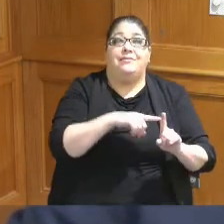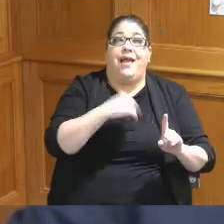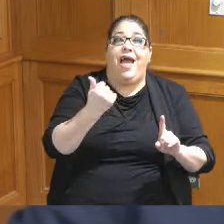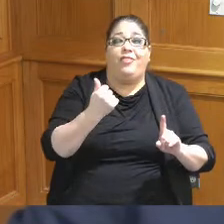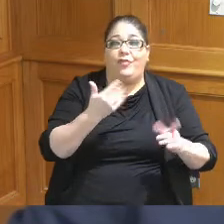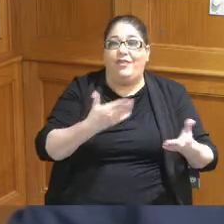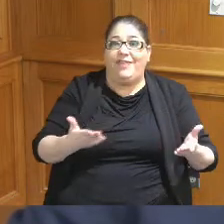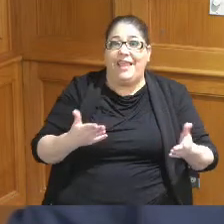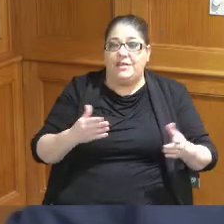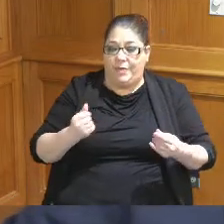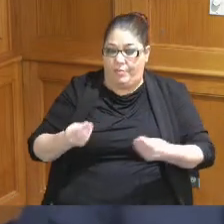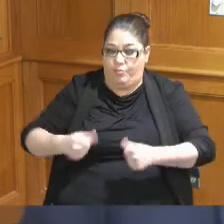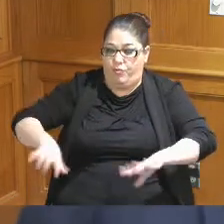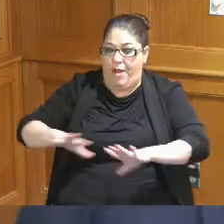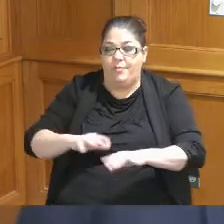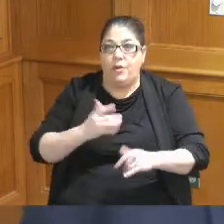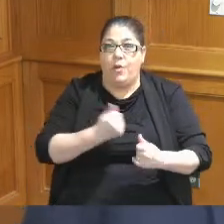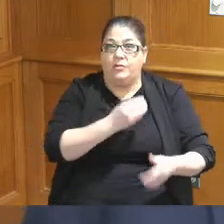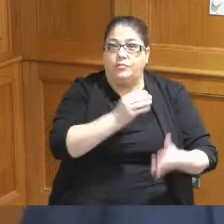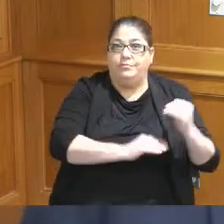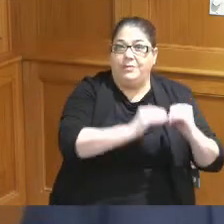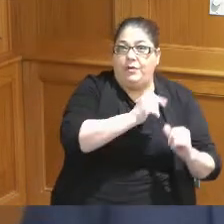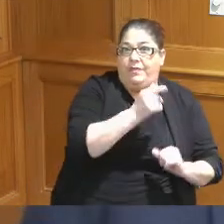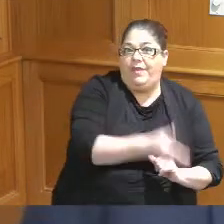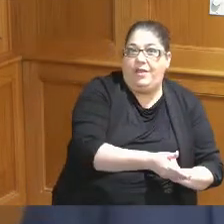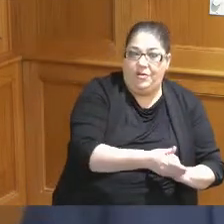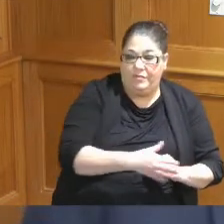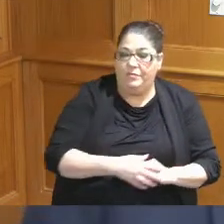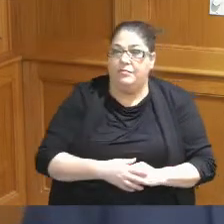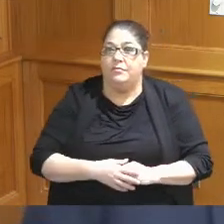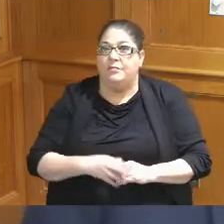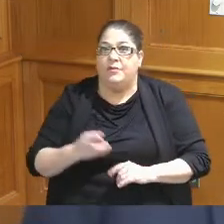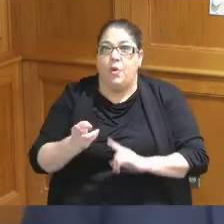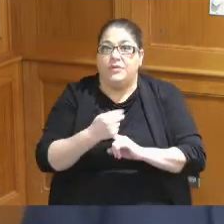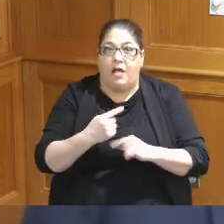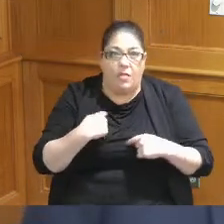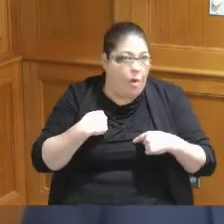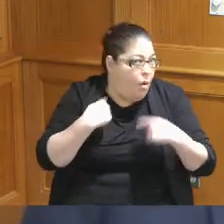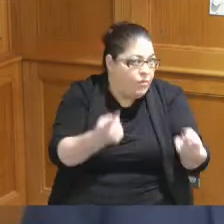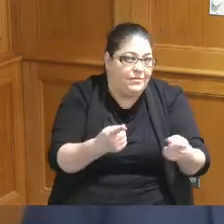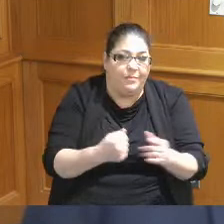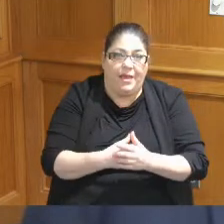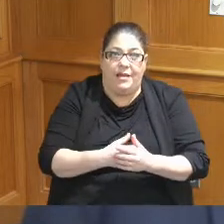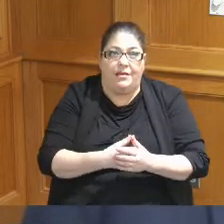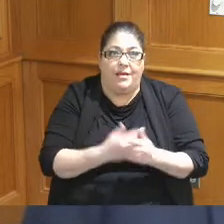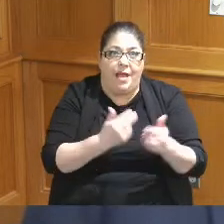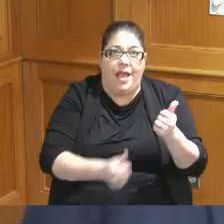to the property we were going to build on and so the hotel has always been the highest priority of